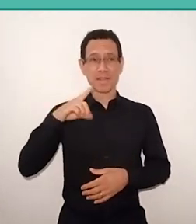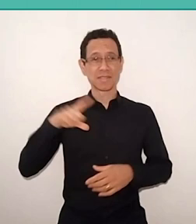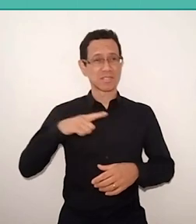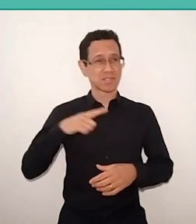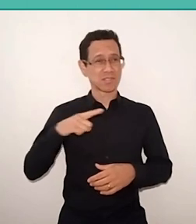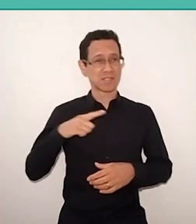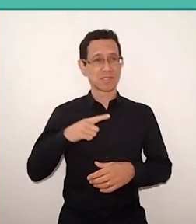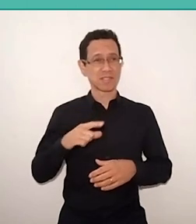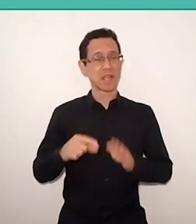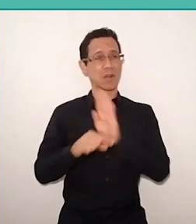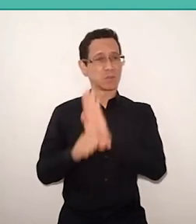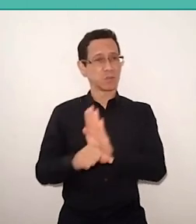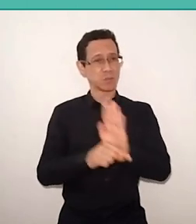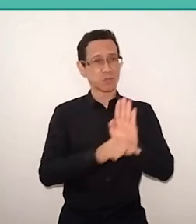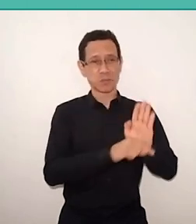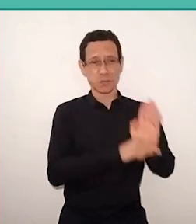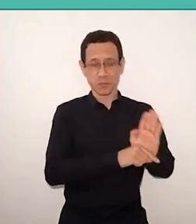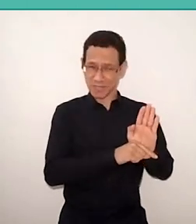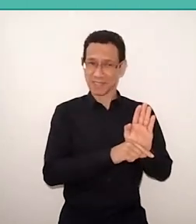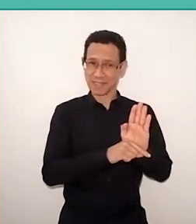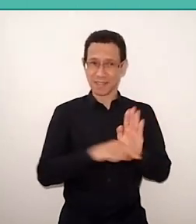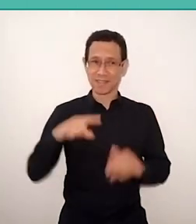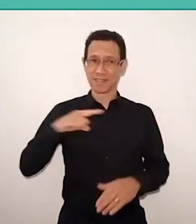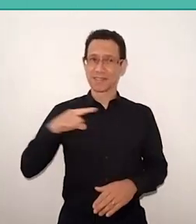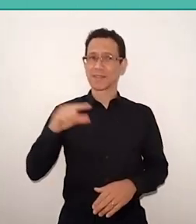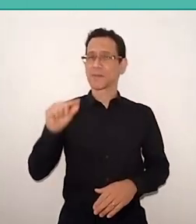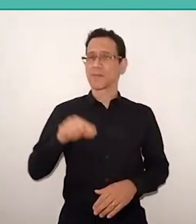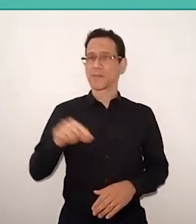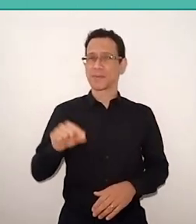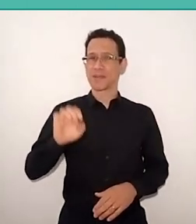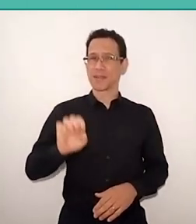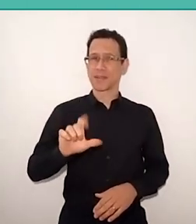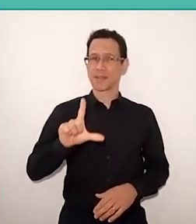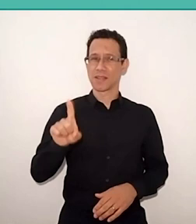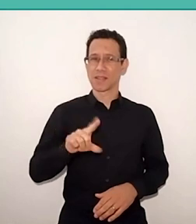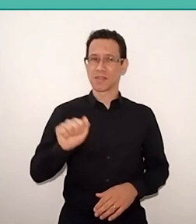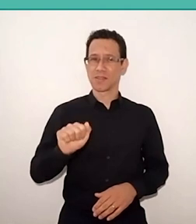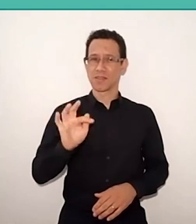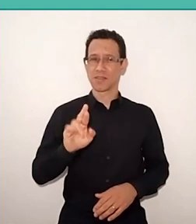an inspirational pedagogical muse who is called Elza Freire, that cannot be forgotten.